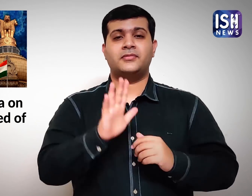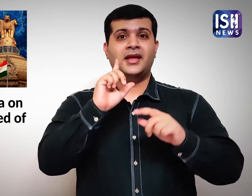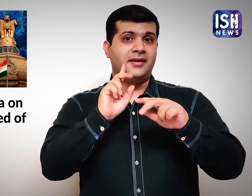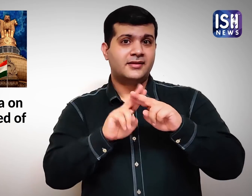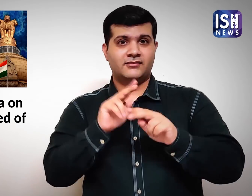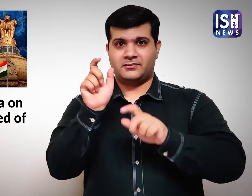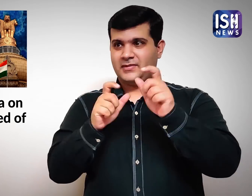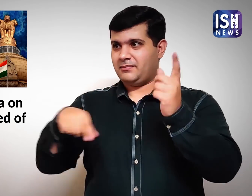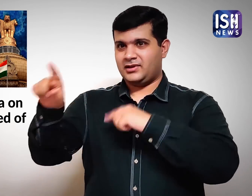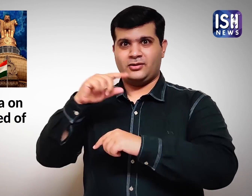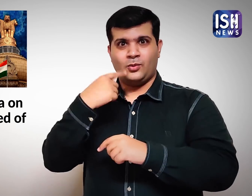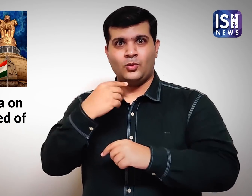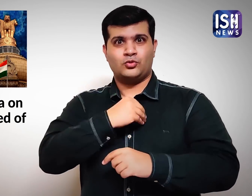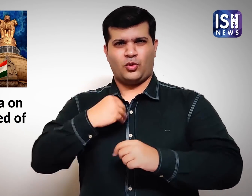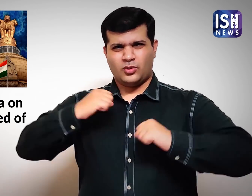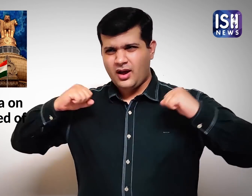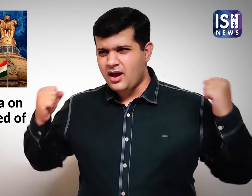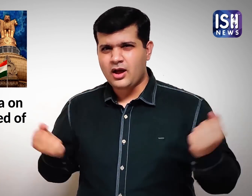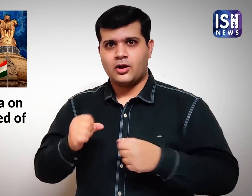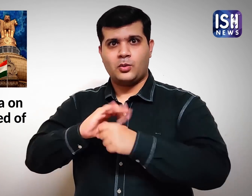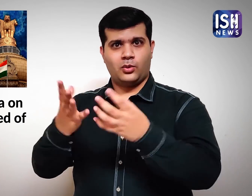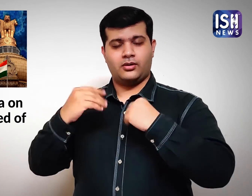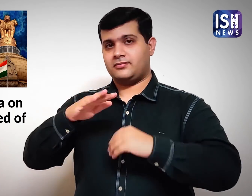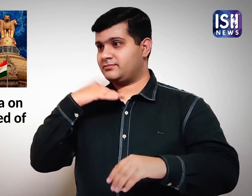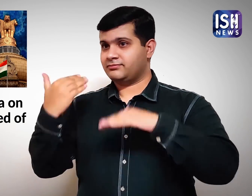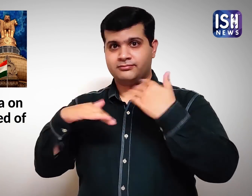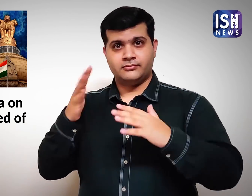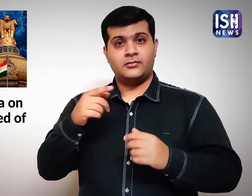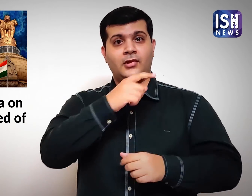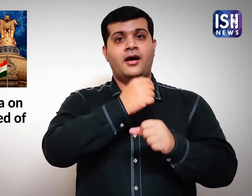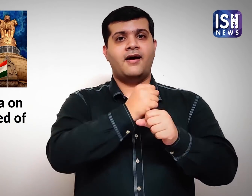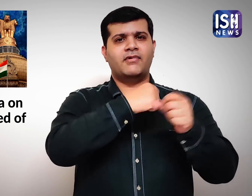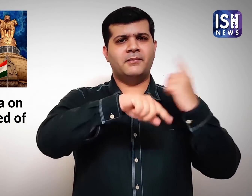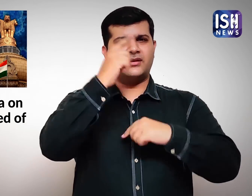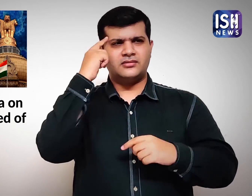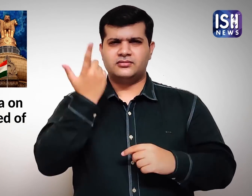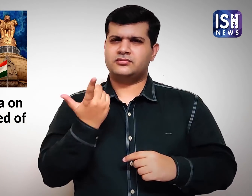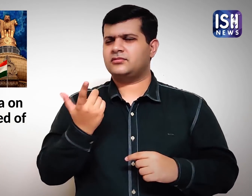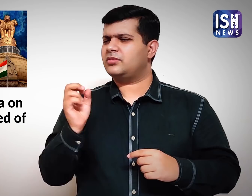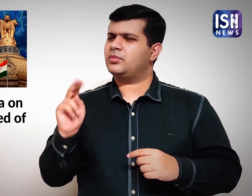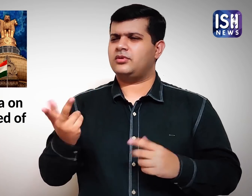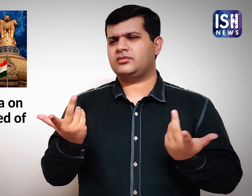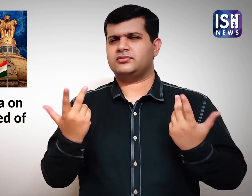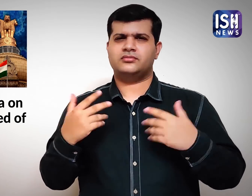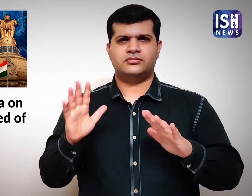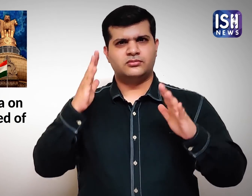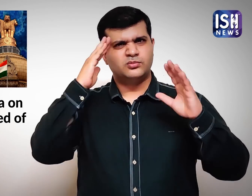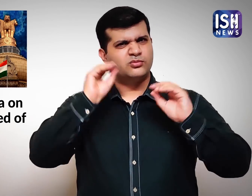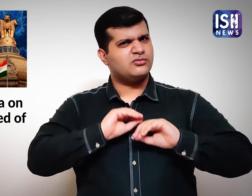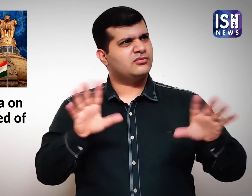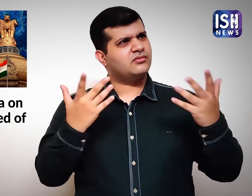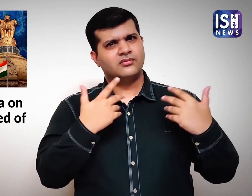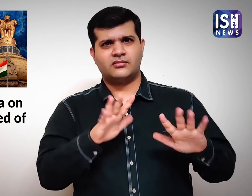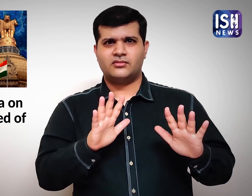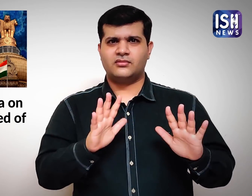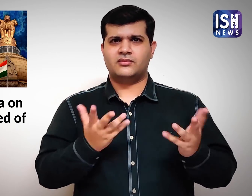The government thinks its okay if our hard working doctors die while on duty.